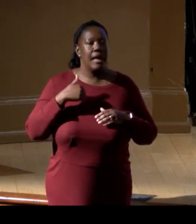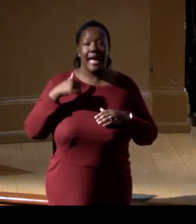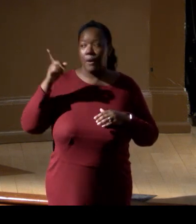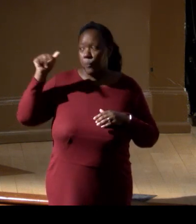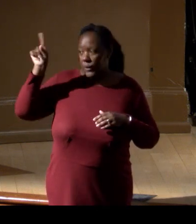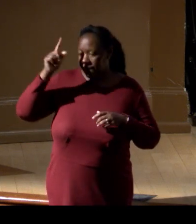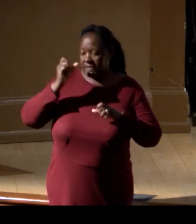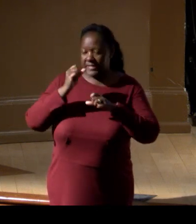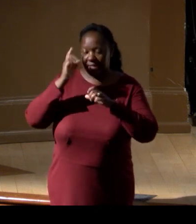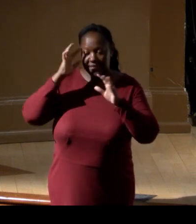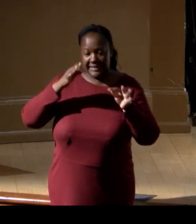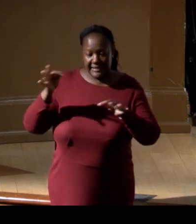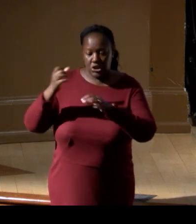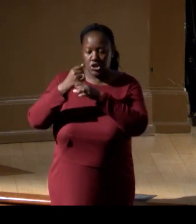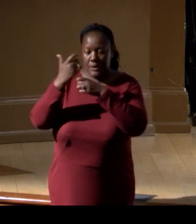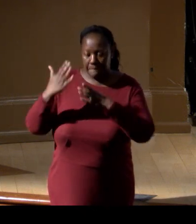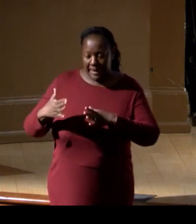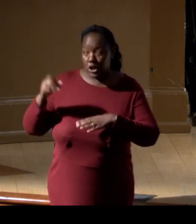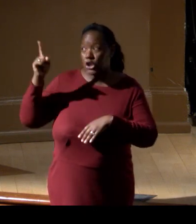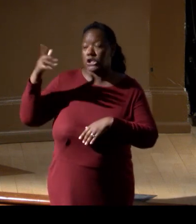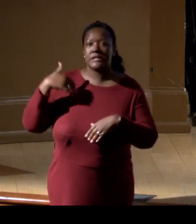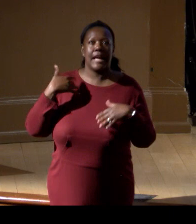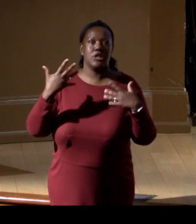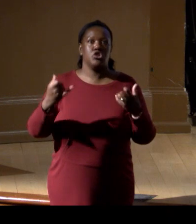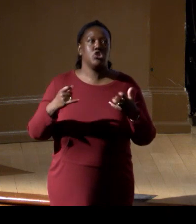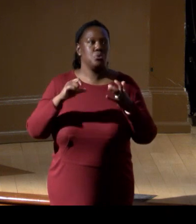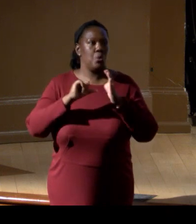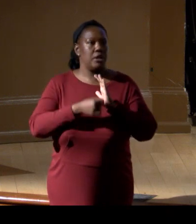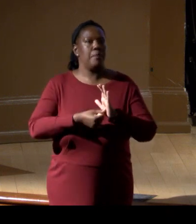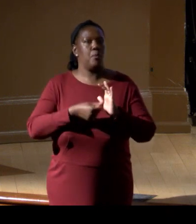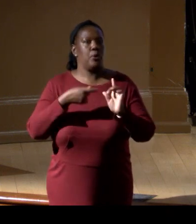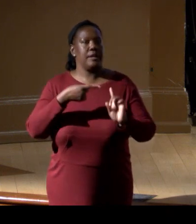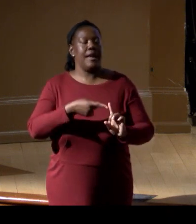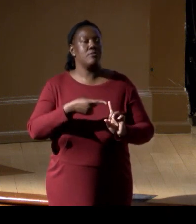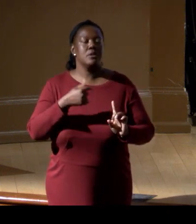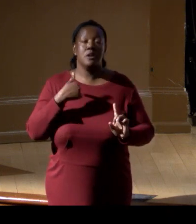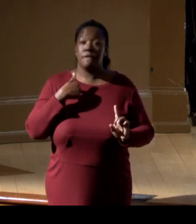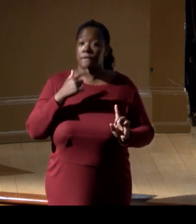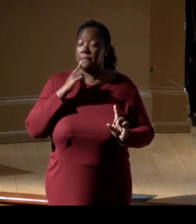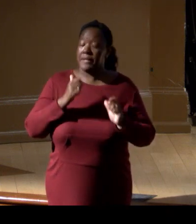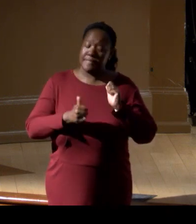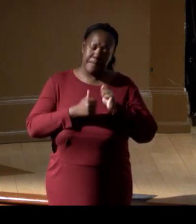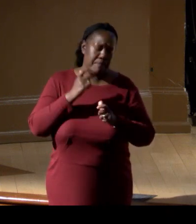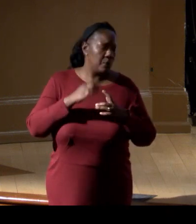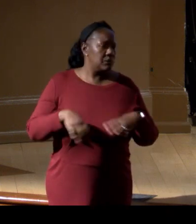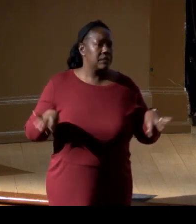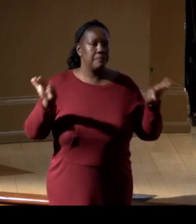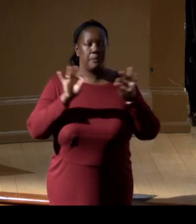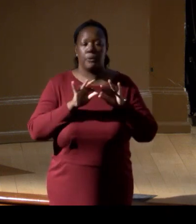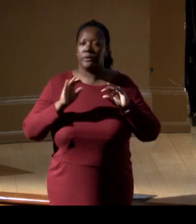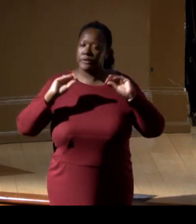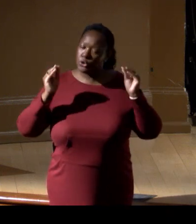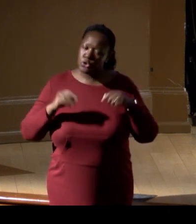And so, I just wanted to point out that to me the most important, there is no one scale that is most important.